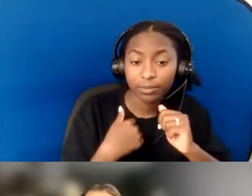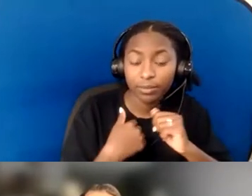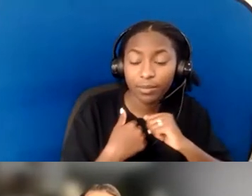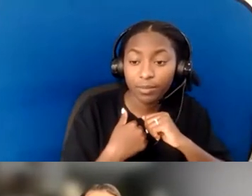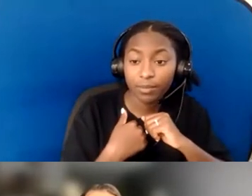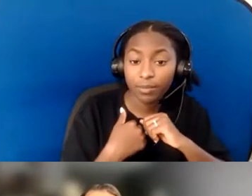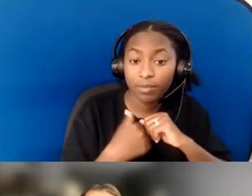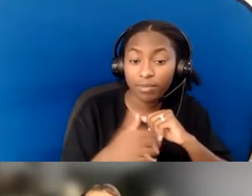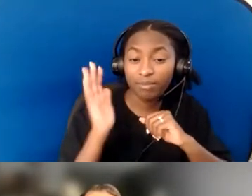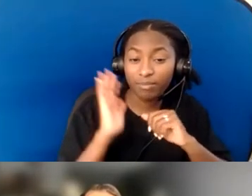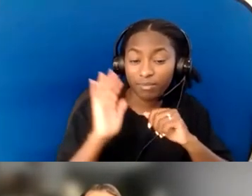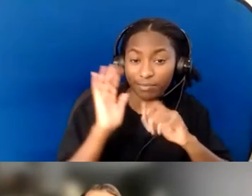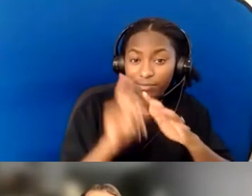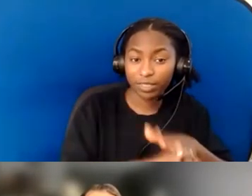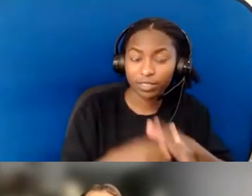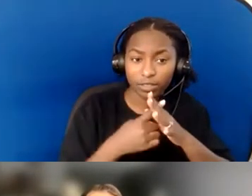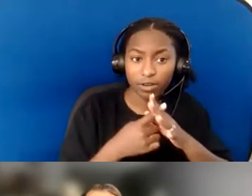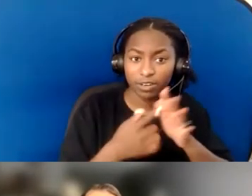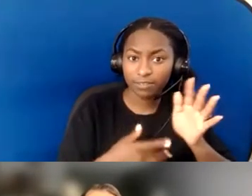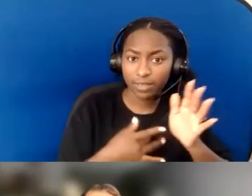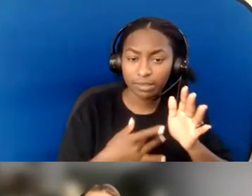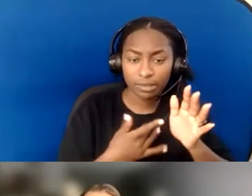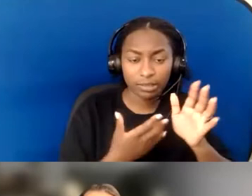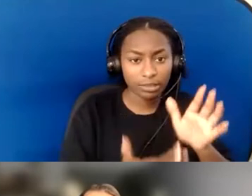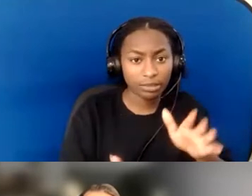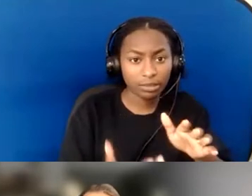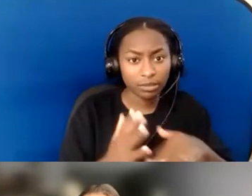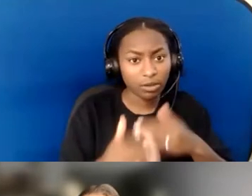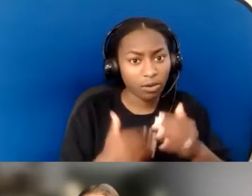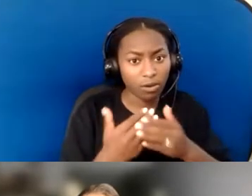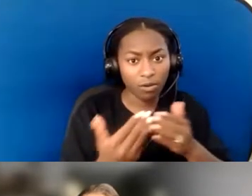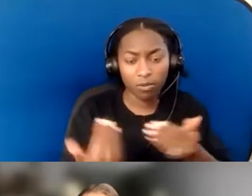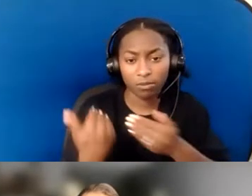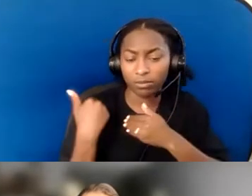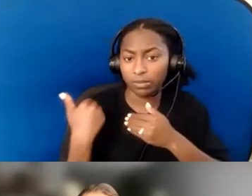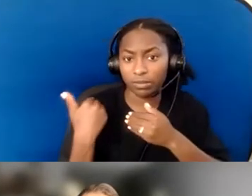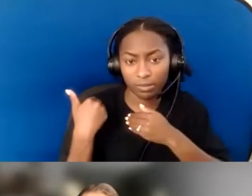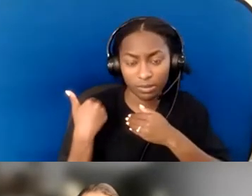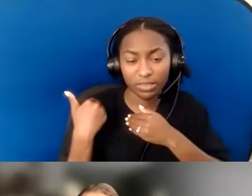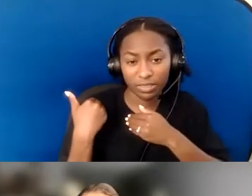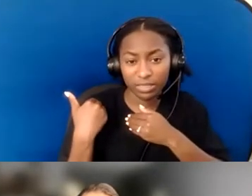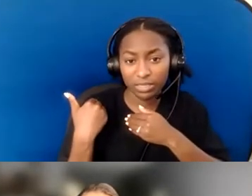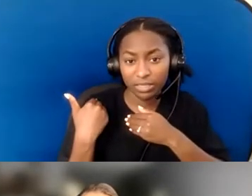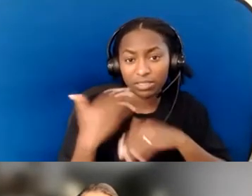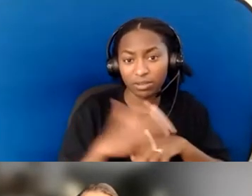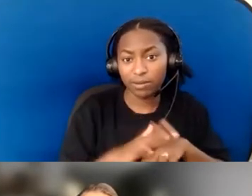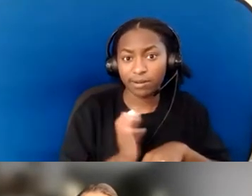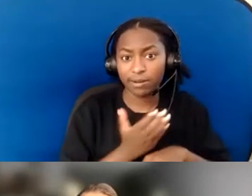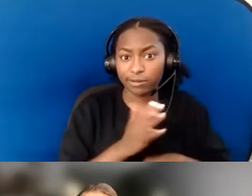it would be all on our church to provide the funding for whatever thing we would do,